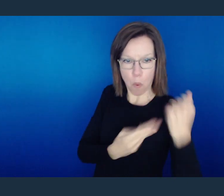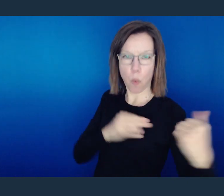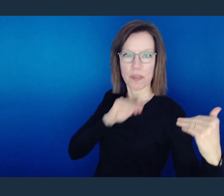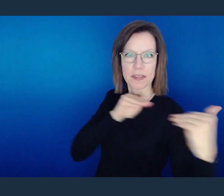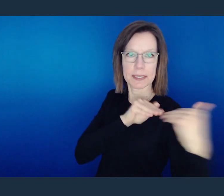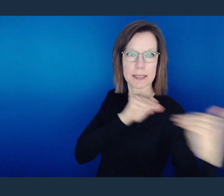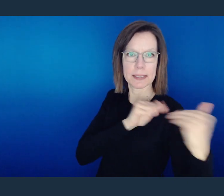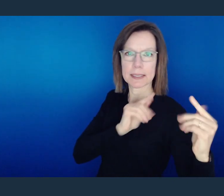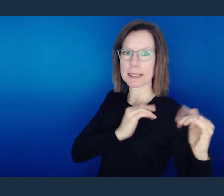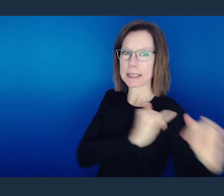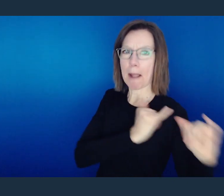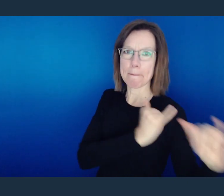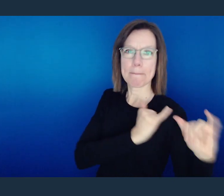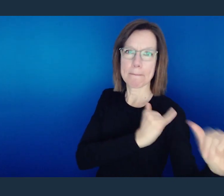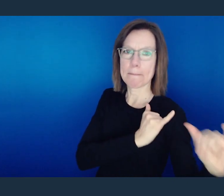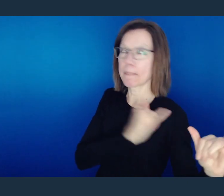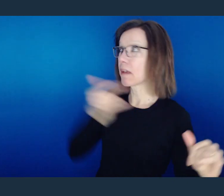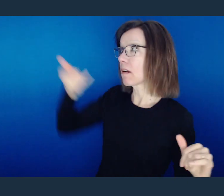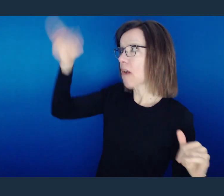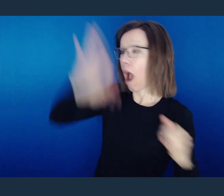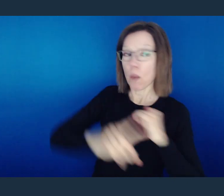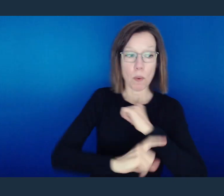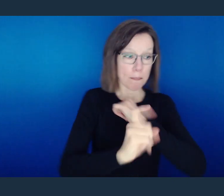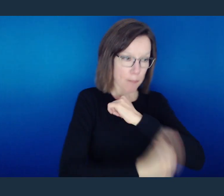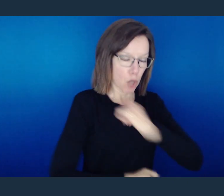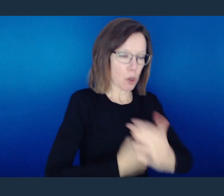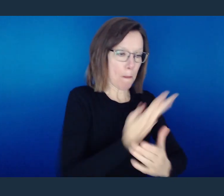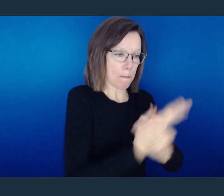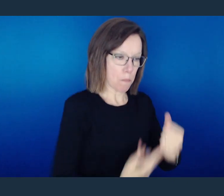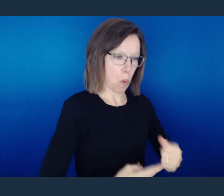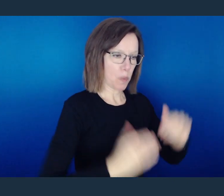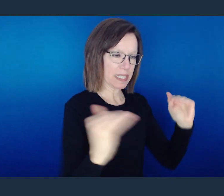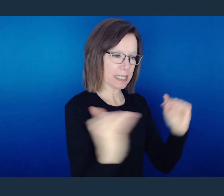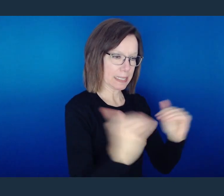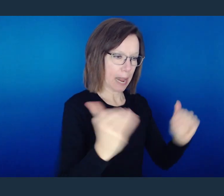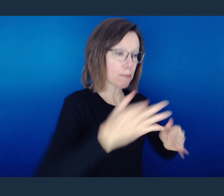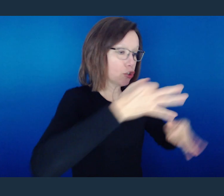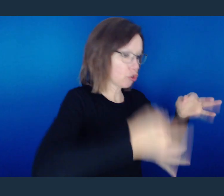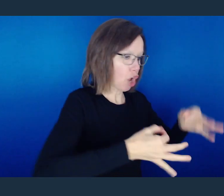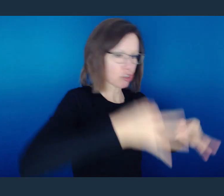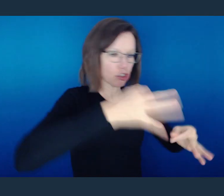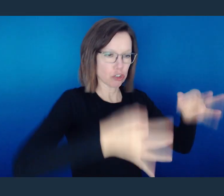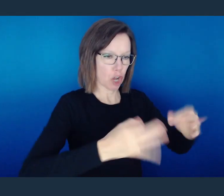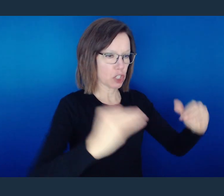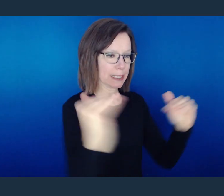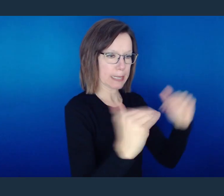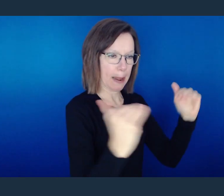And He is not going to weigh us differently as it relates to His judgment. He's going to judge us both.